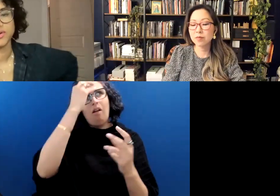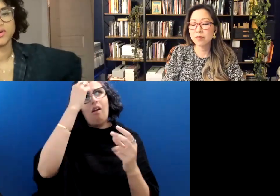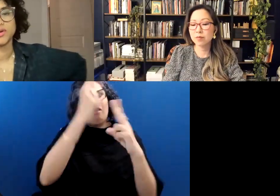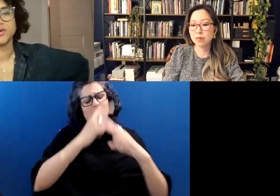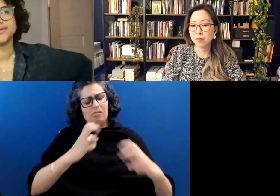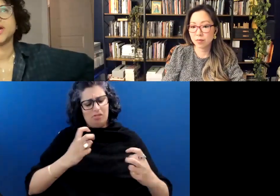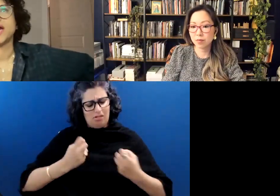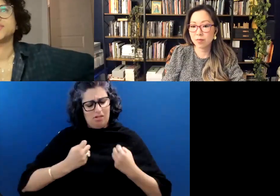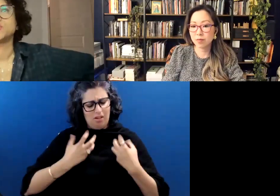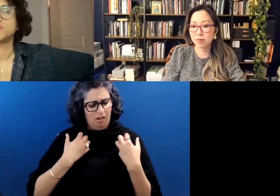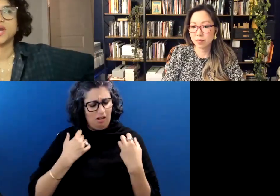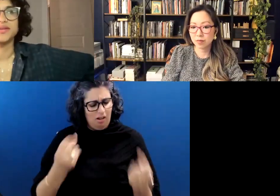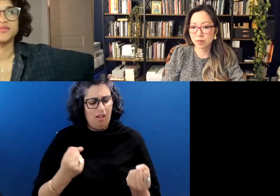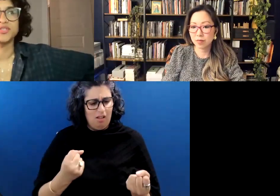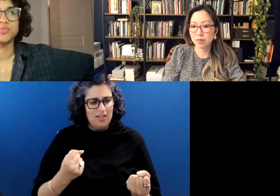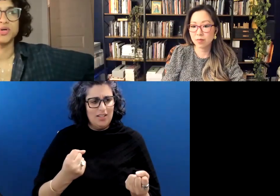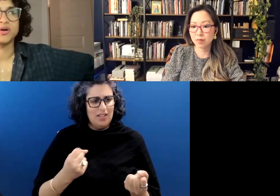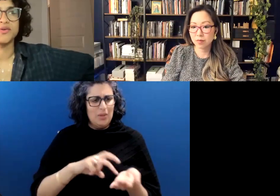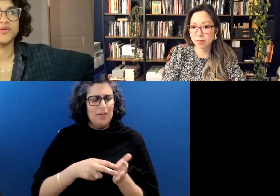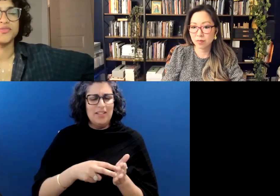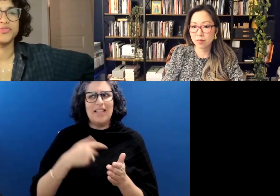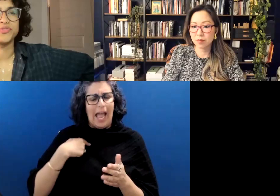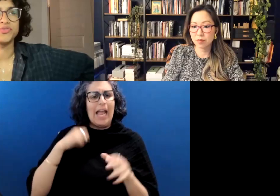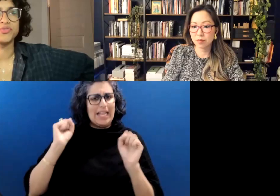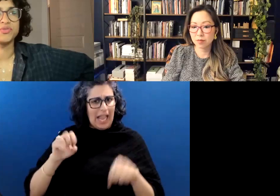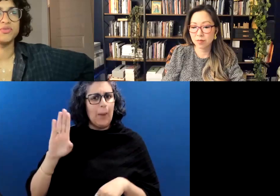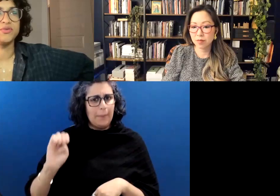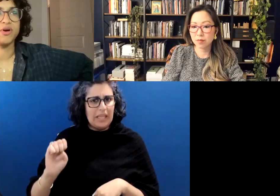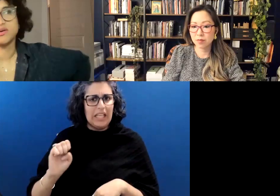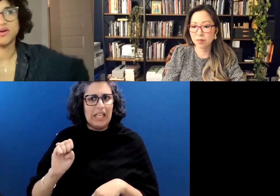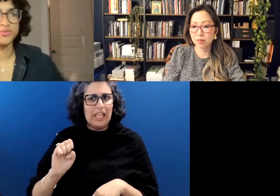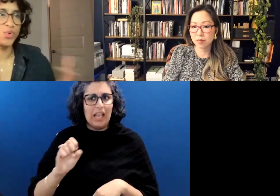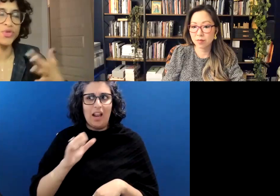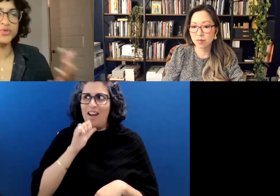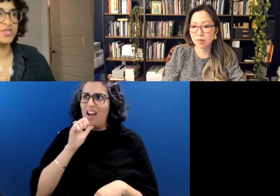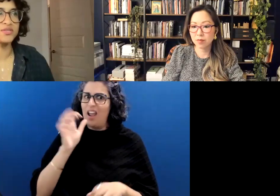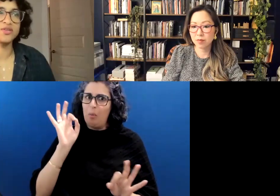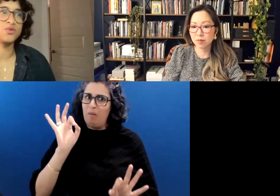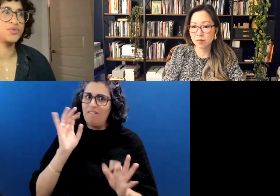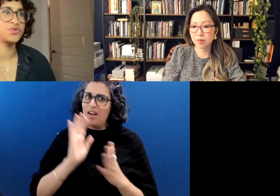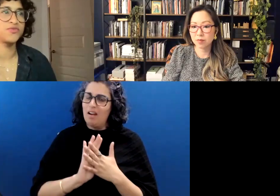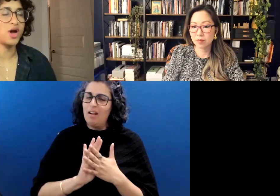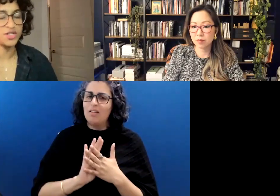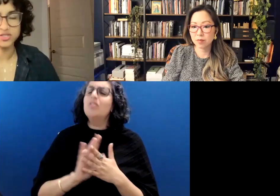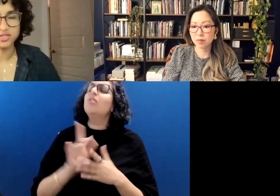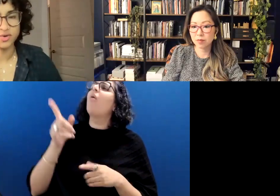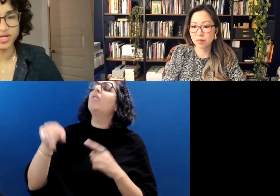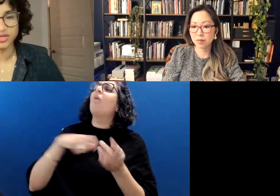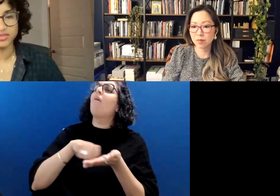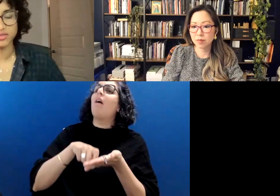So, as you were writing this book, were those things that you were consciously writing into